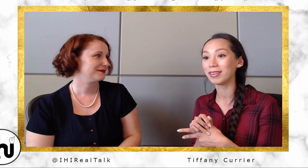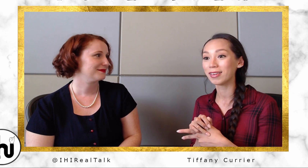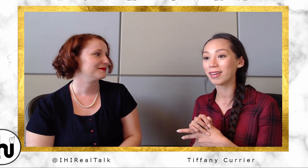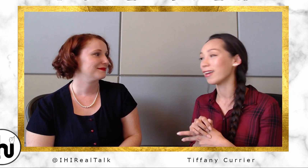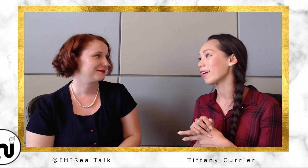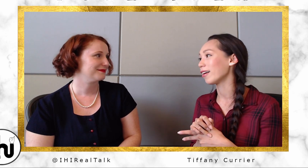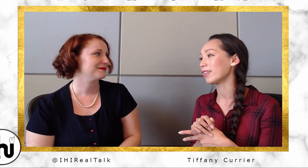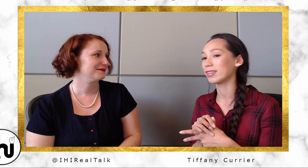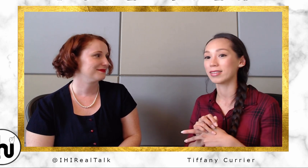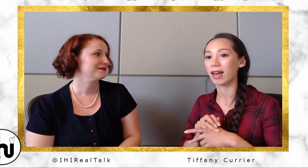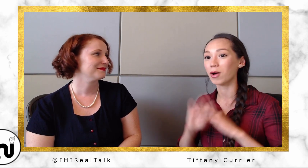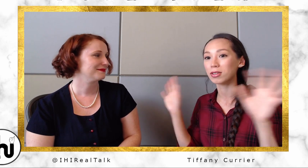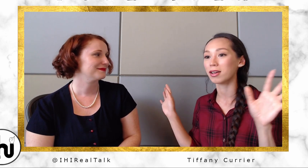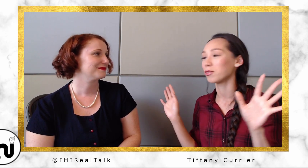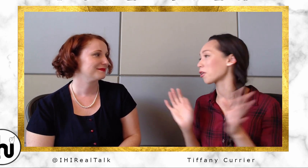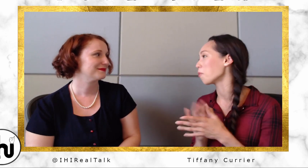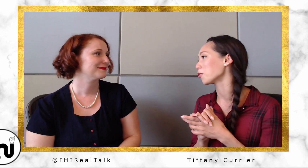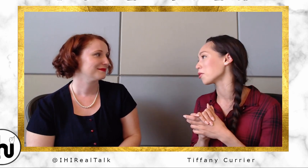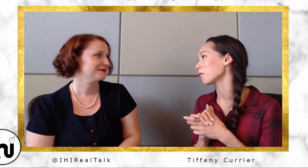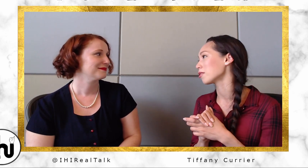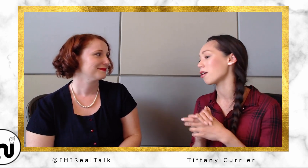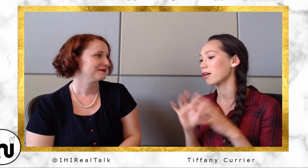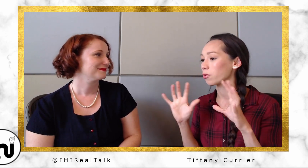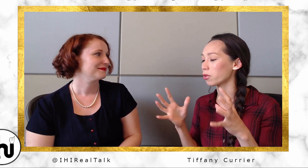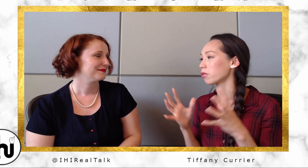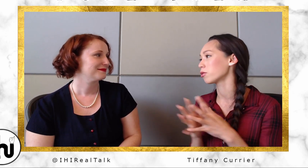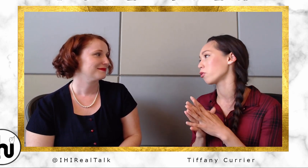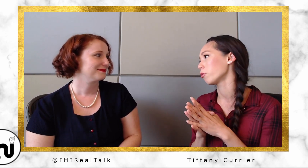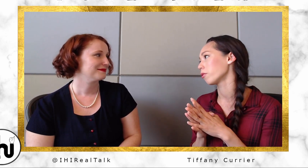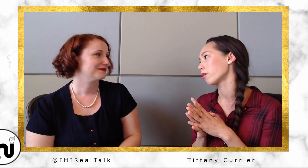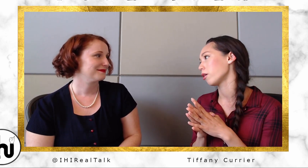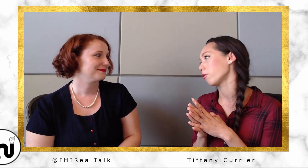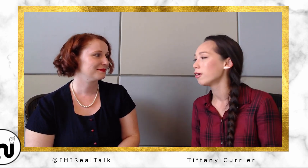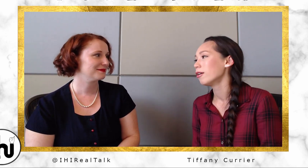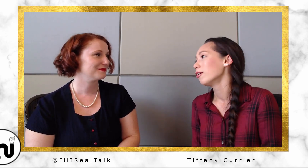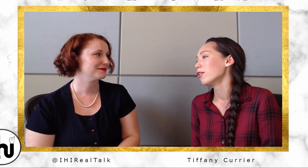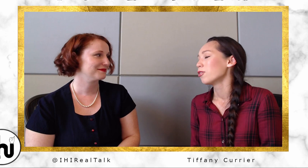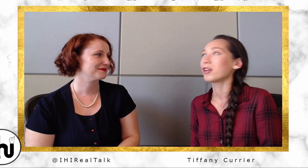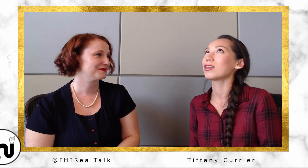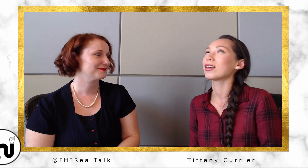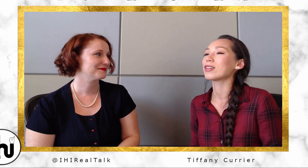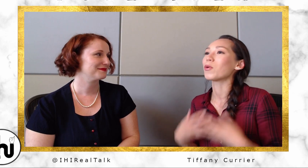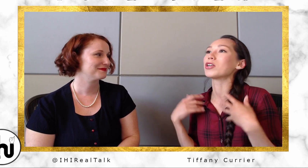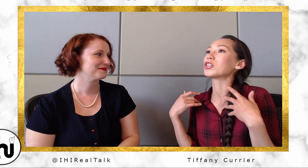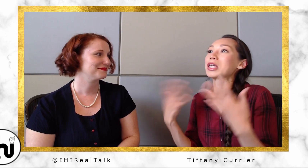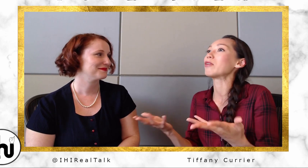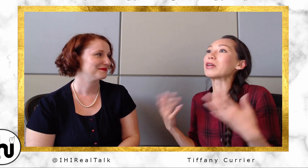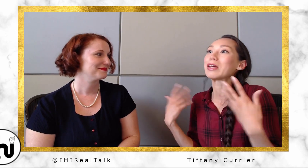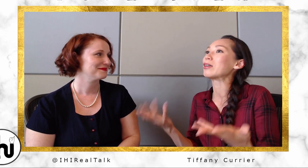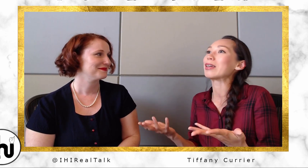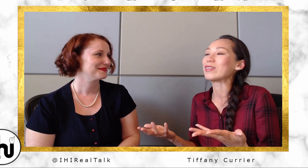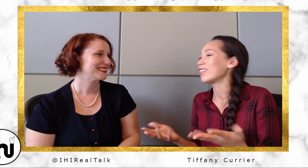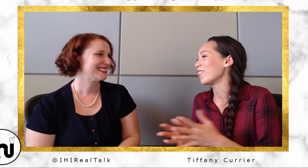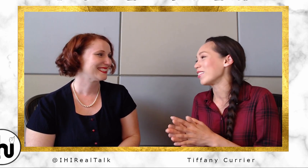And it's outside of their comfort zone. It's not within the school. You know... Lots of things... I want to just give and give and give to them.